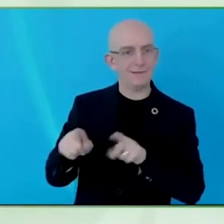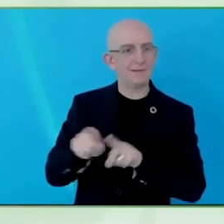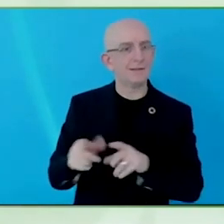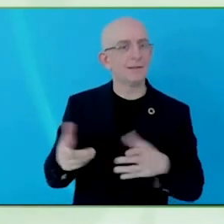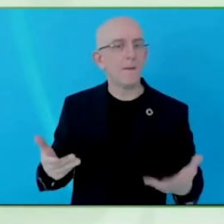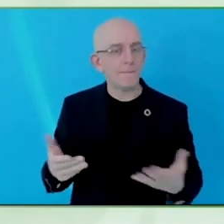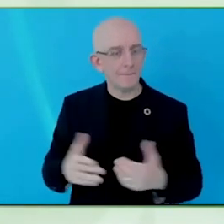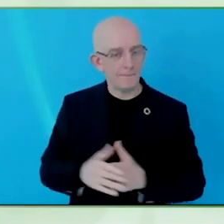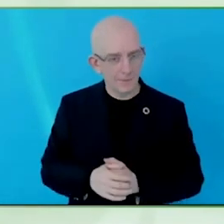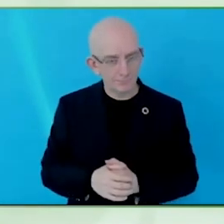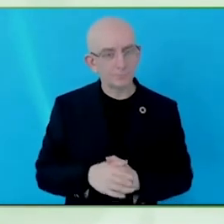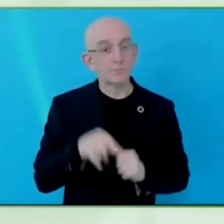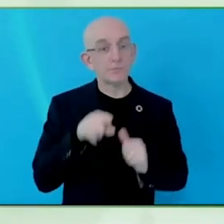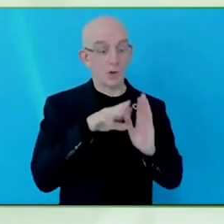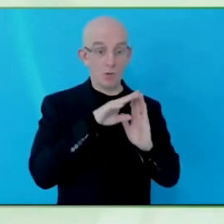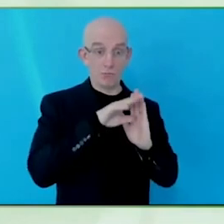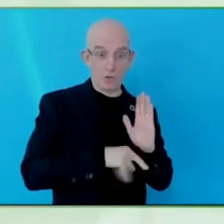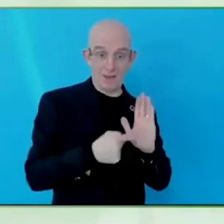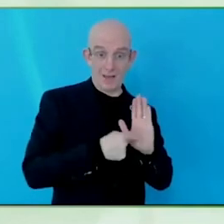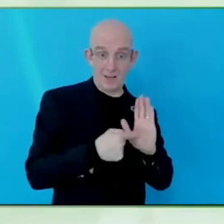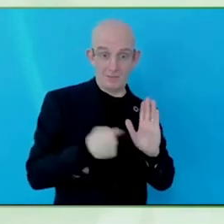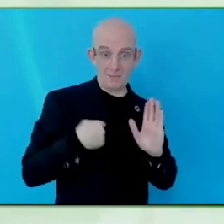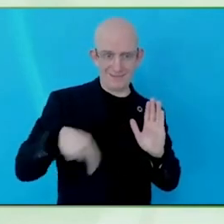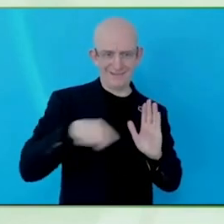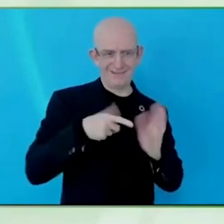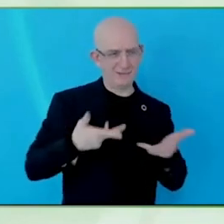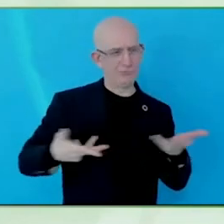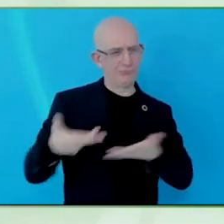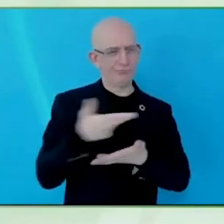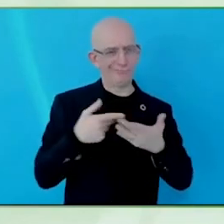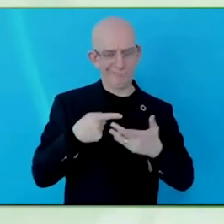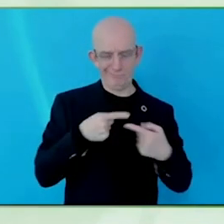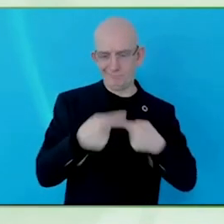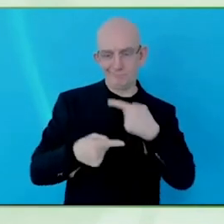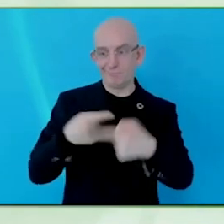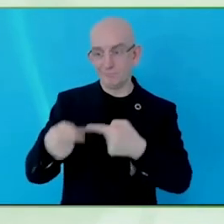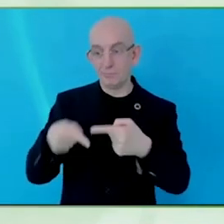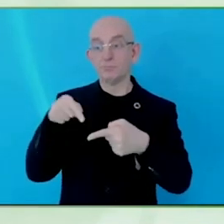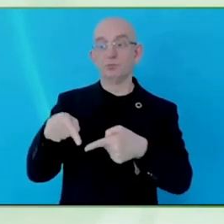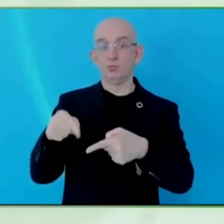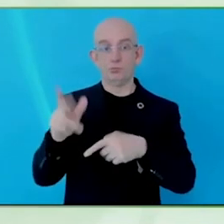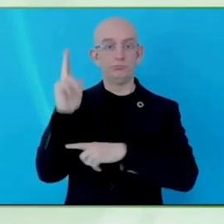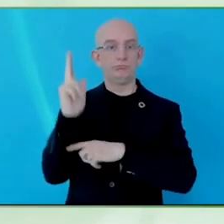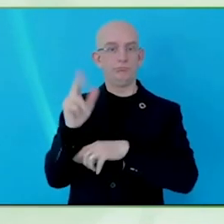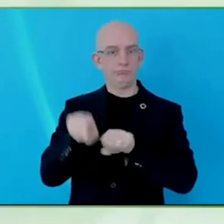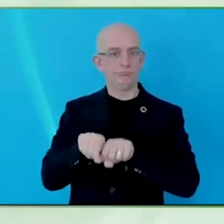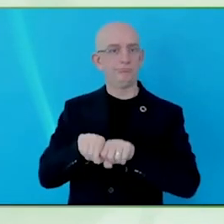do you have any best practices on how to take feedback after you have created something goes into the process?